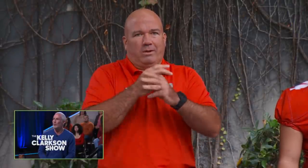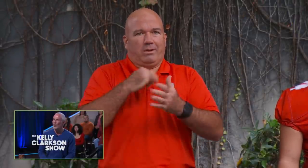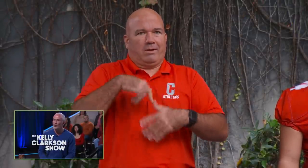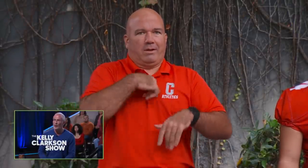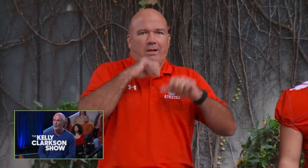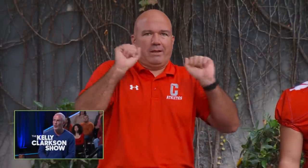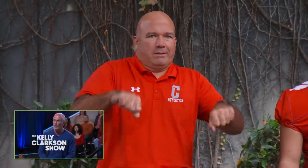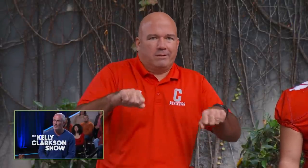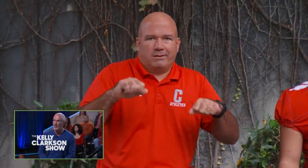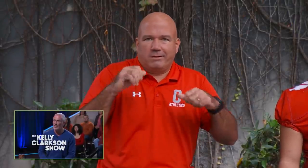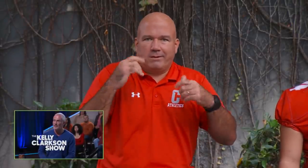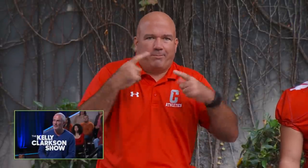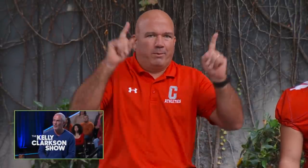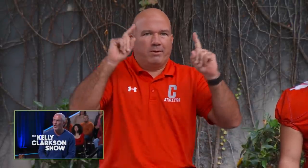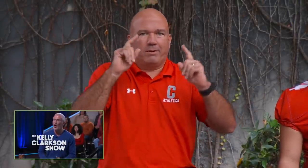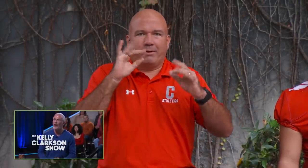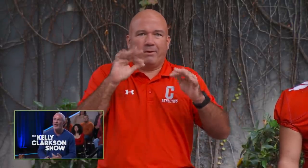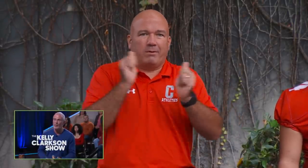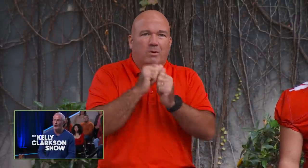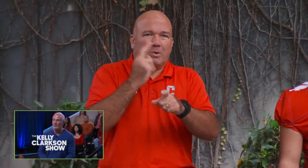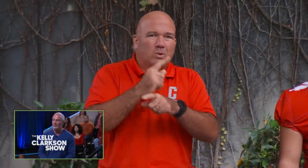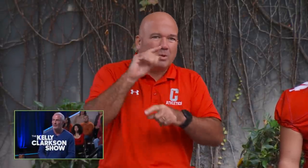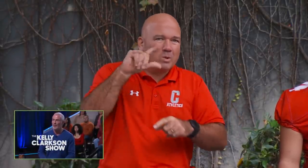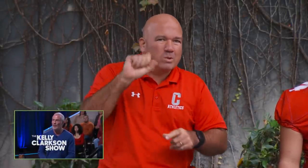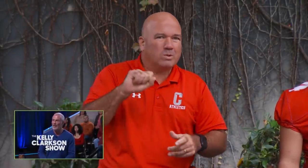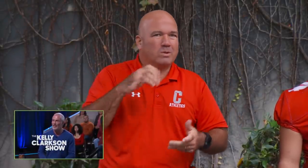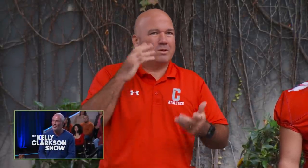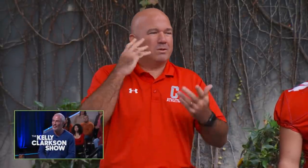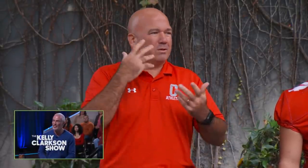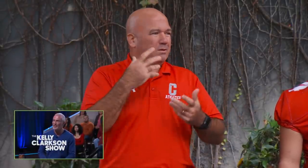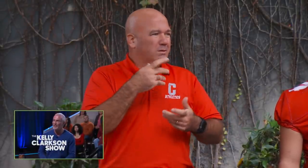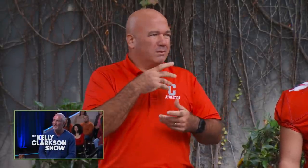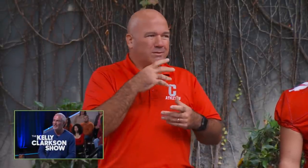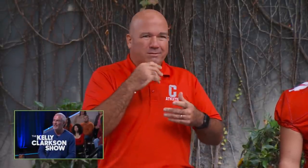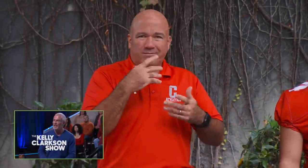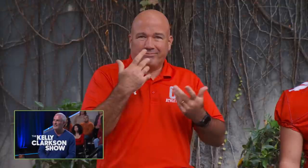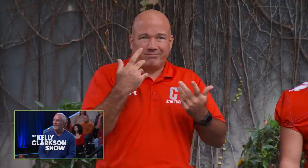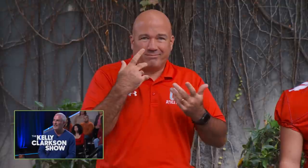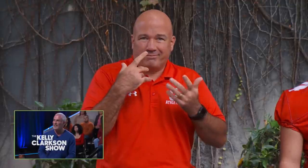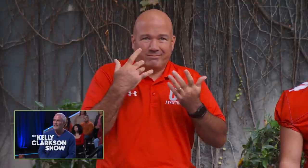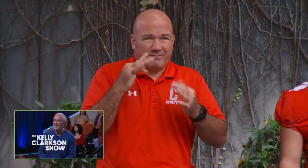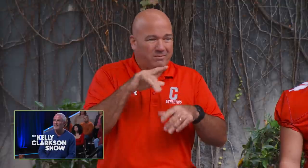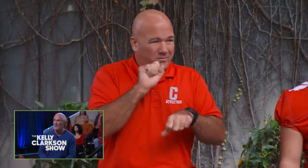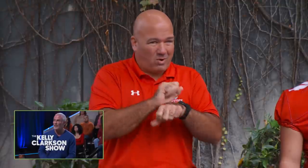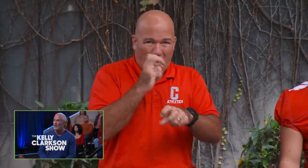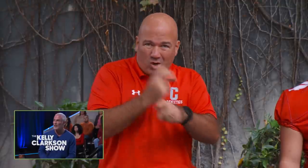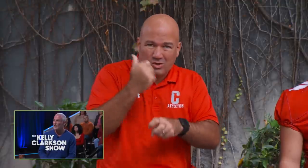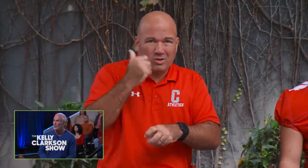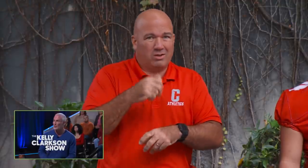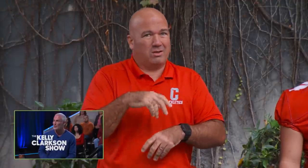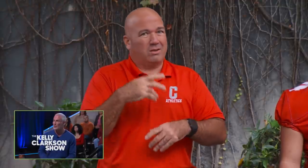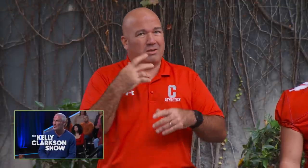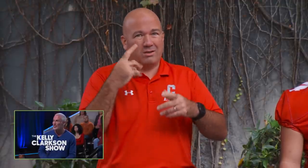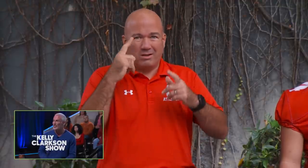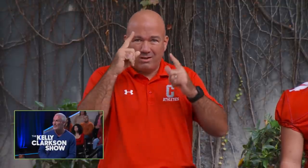We wanna show the world that we are able, that we can achieve, that these kids have the great tools to achieve,